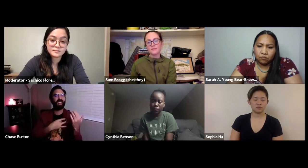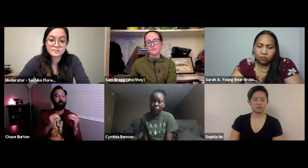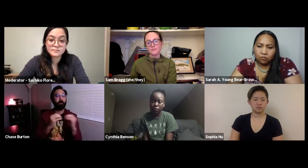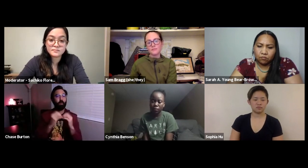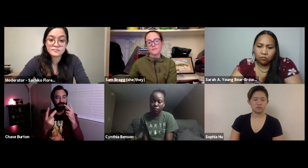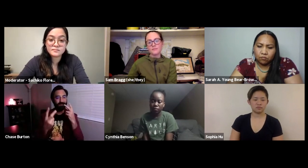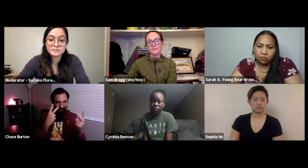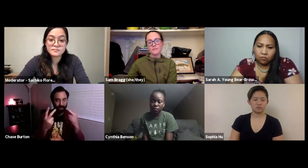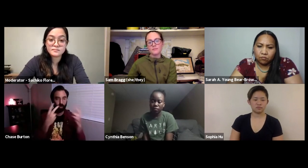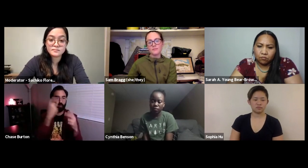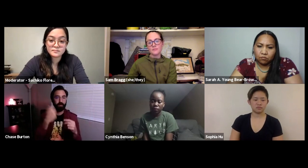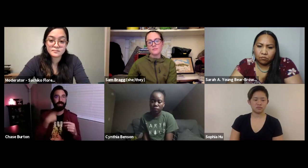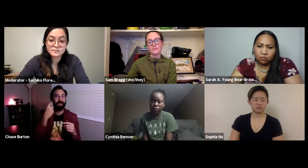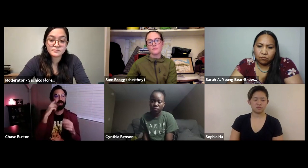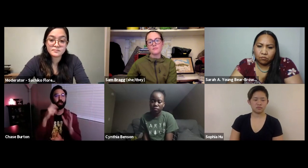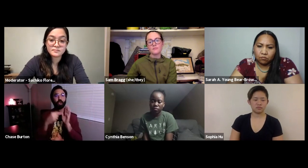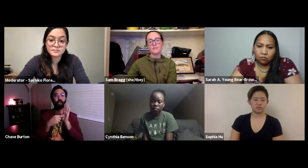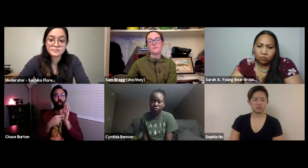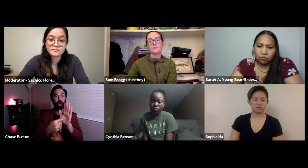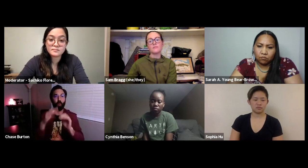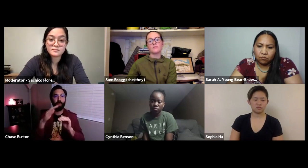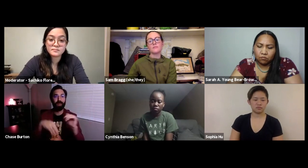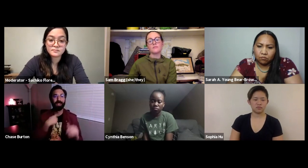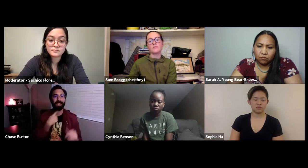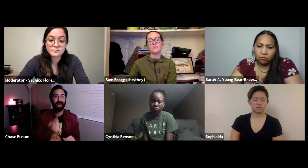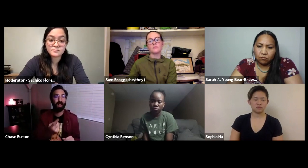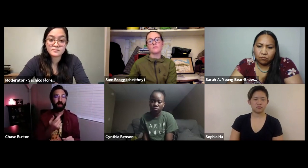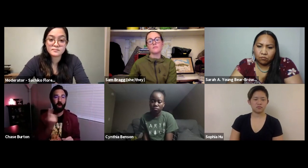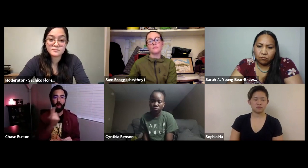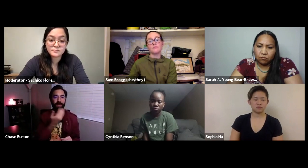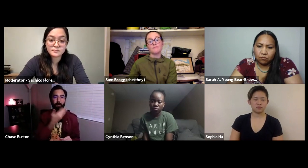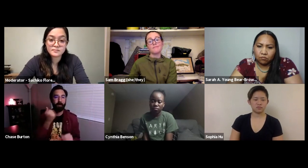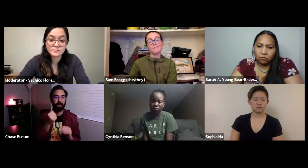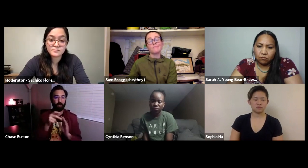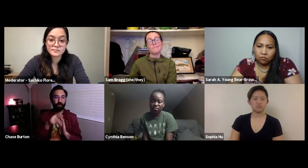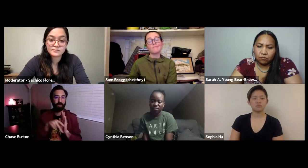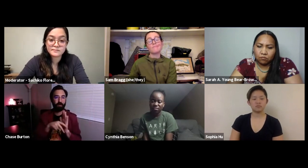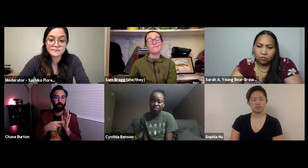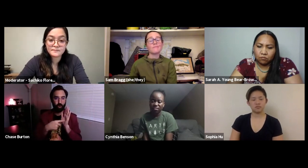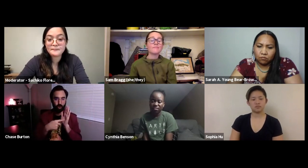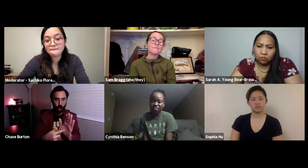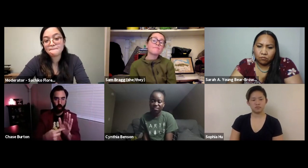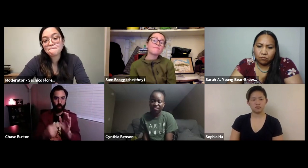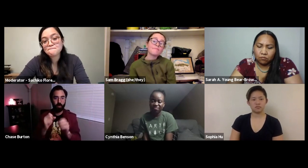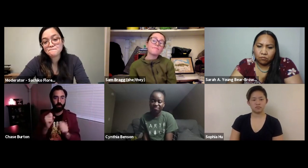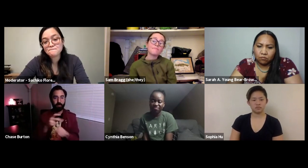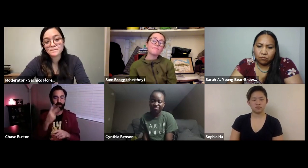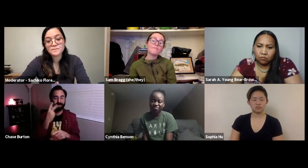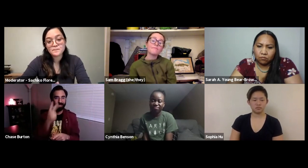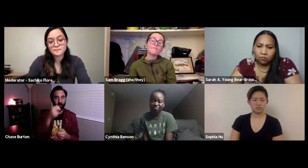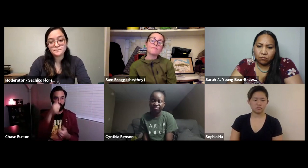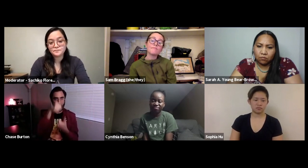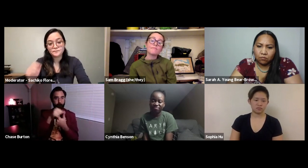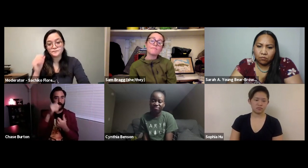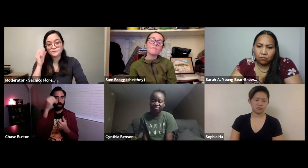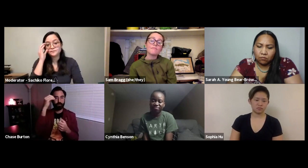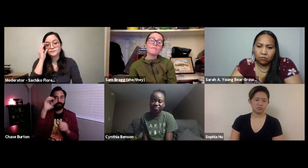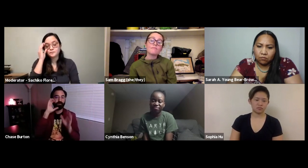sign language. I like it to be very accessibly visible films and I think that's a great thing